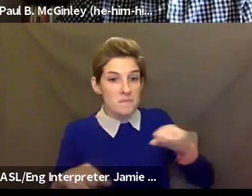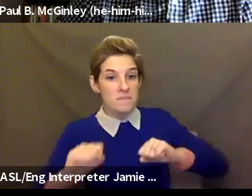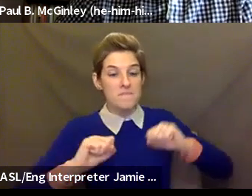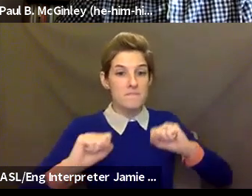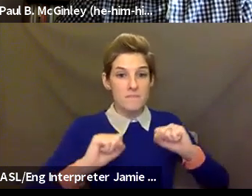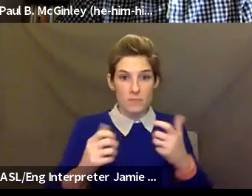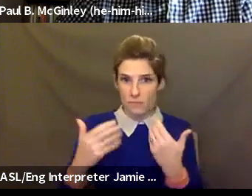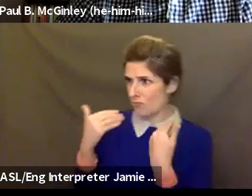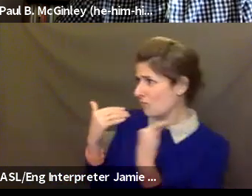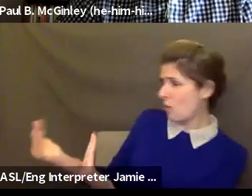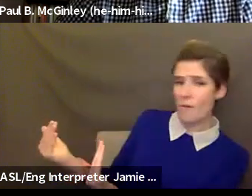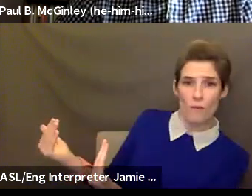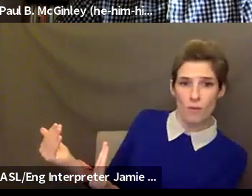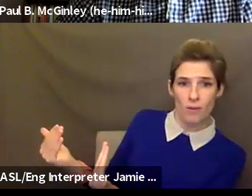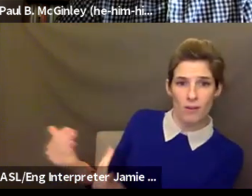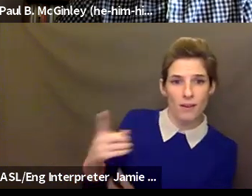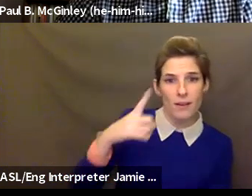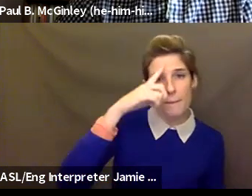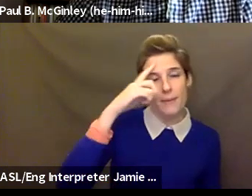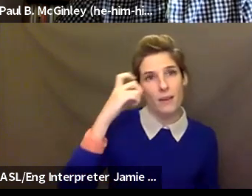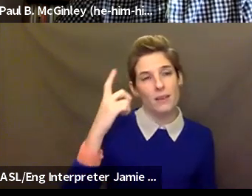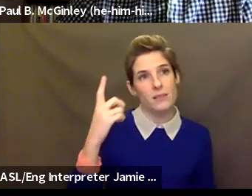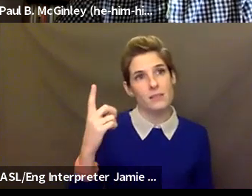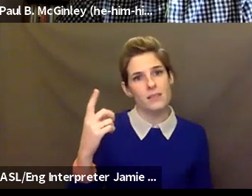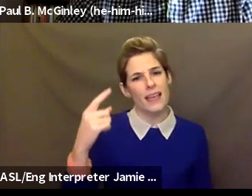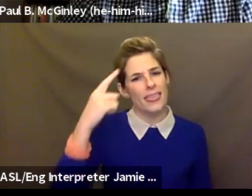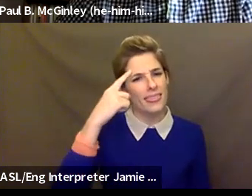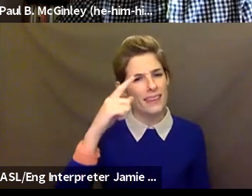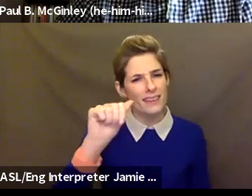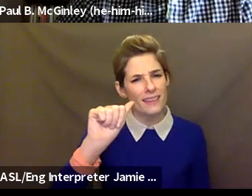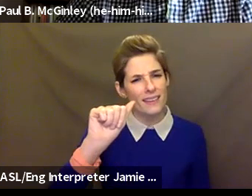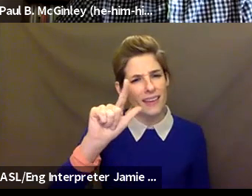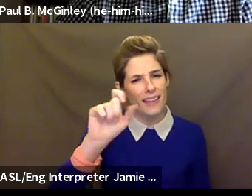allow, I think, I feel like it was Alex who said that they